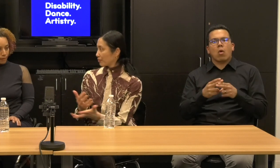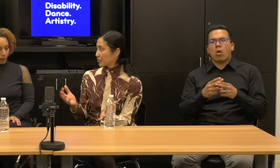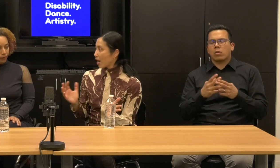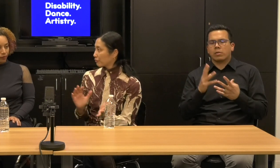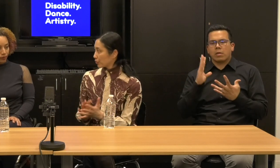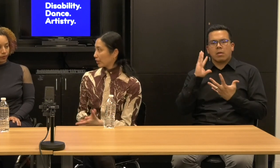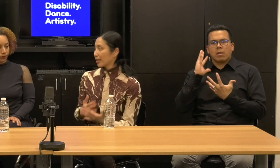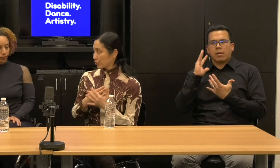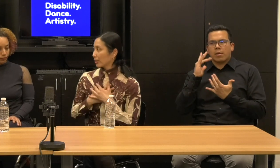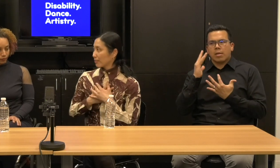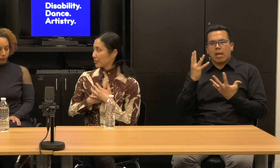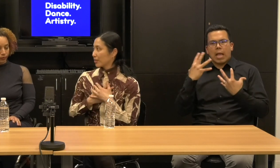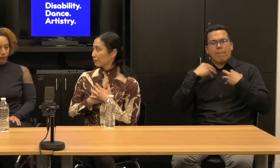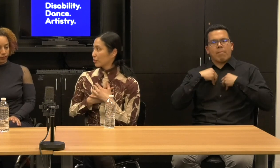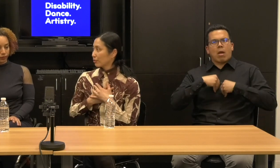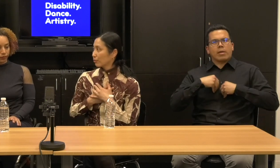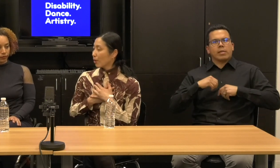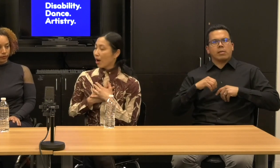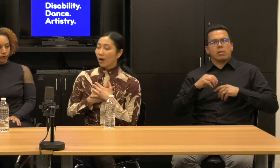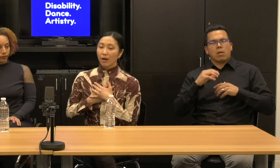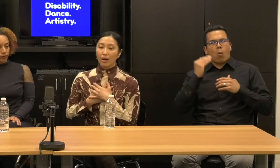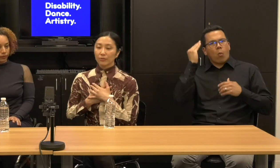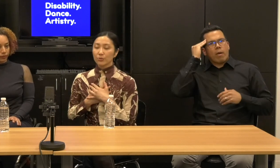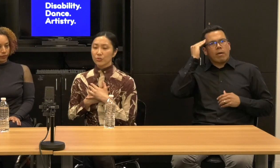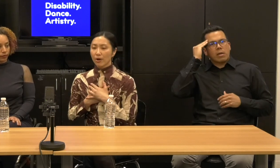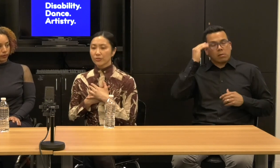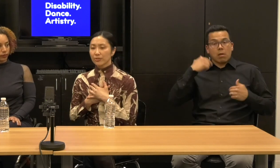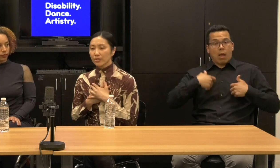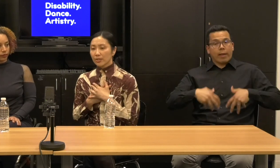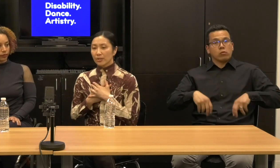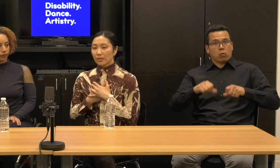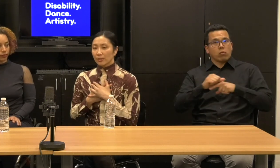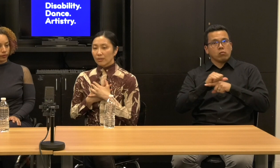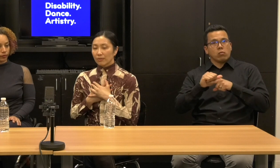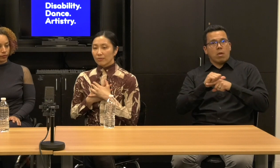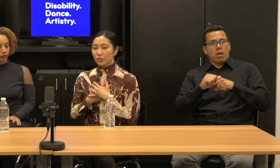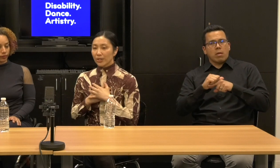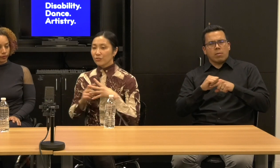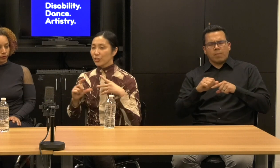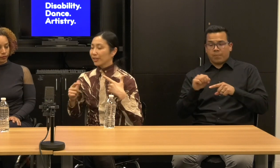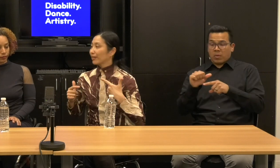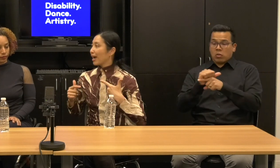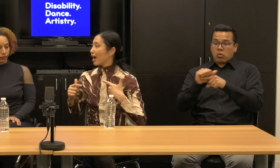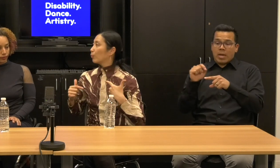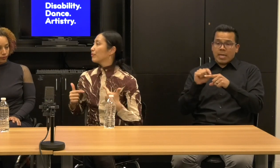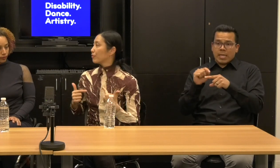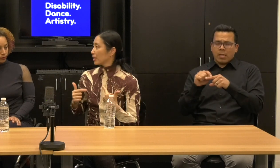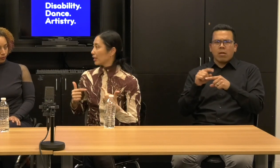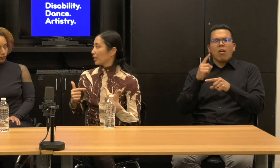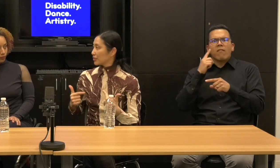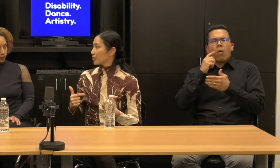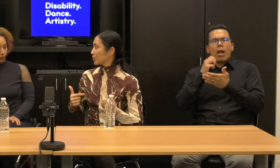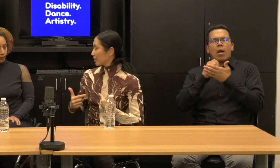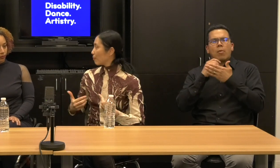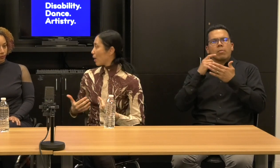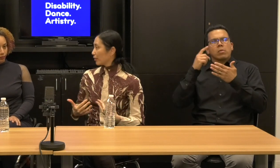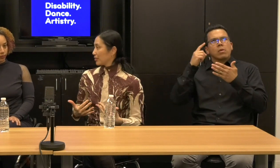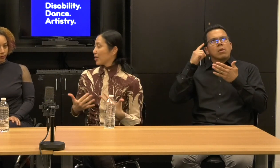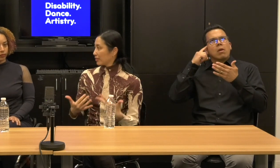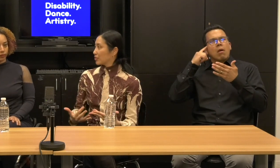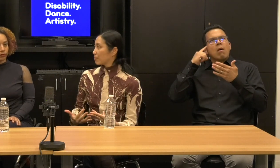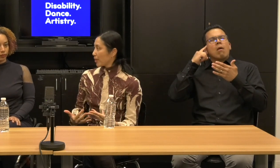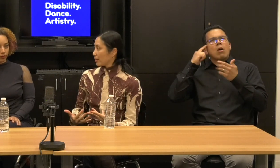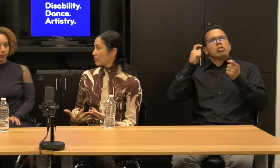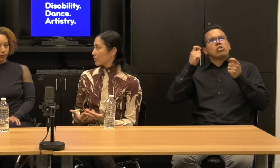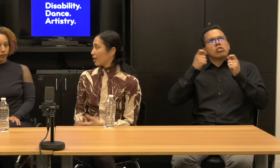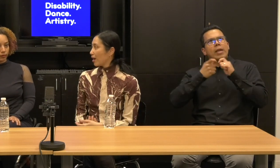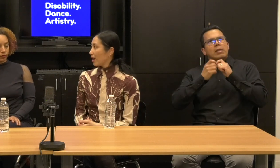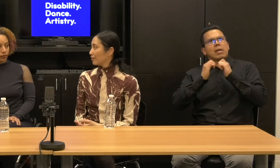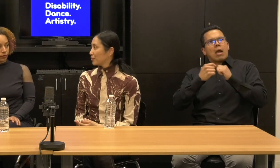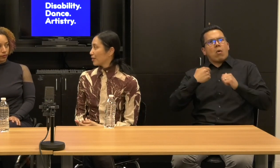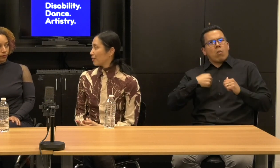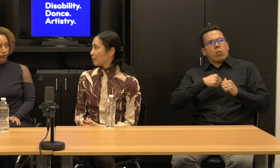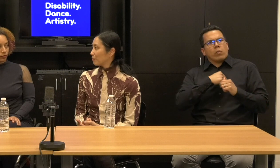I took it myself to, to start changing how we think and exist in our bodies and in space.